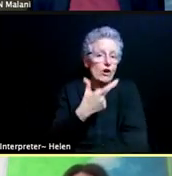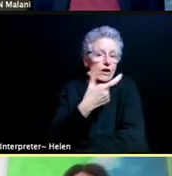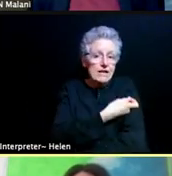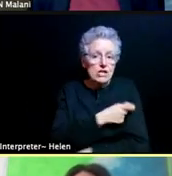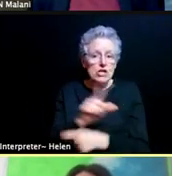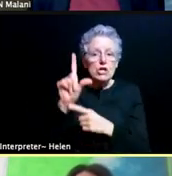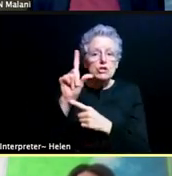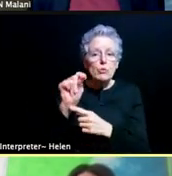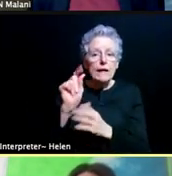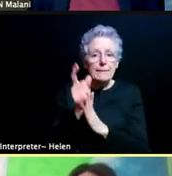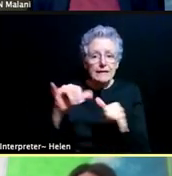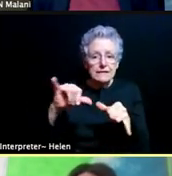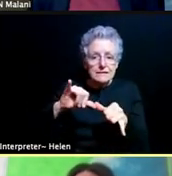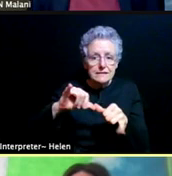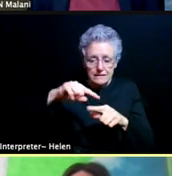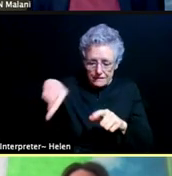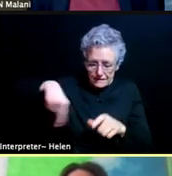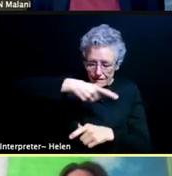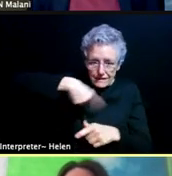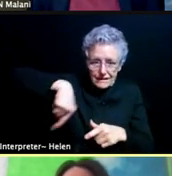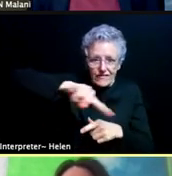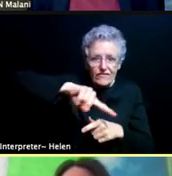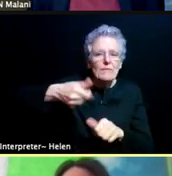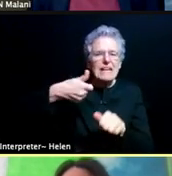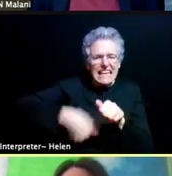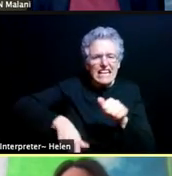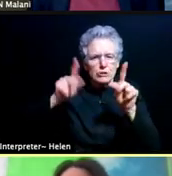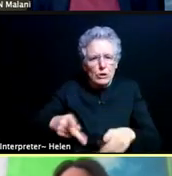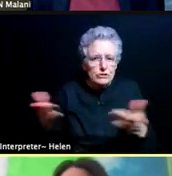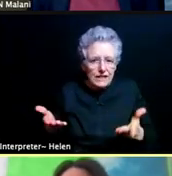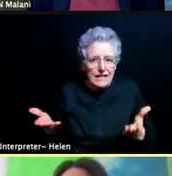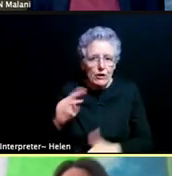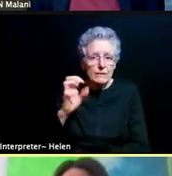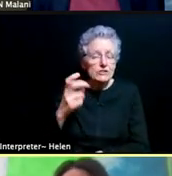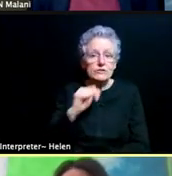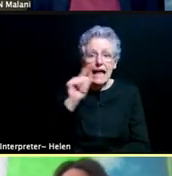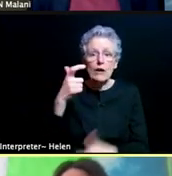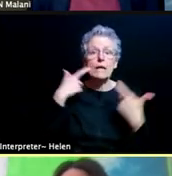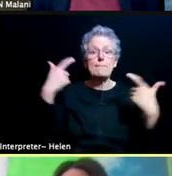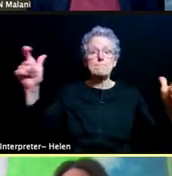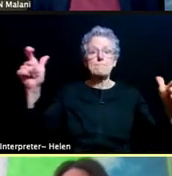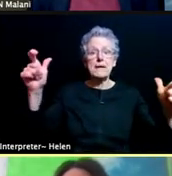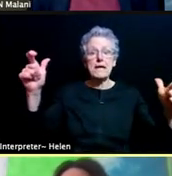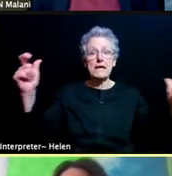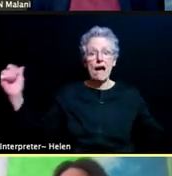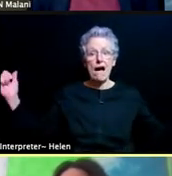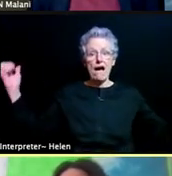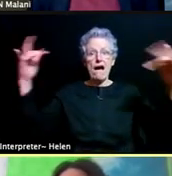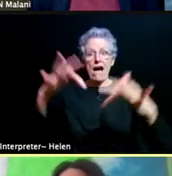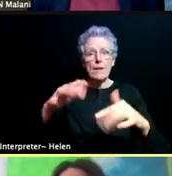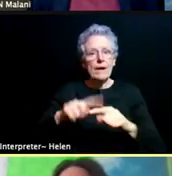they're partnering with other entities to get it out and make it accessible and readily available across the community.